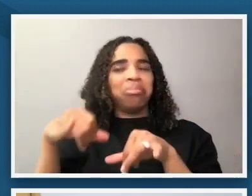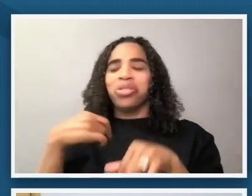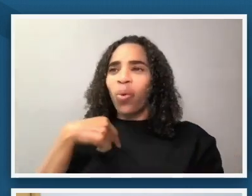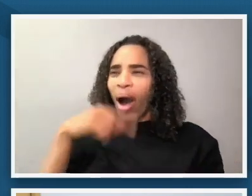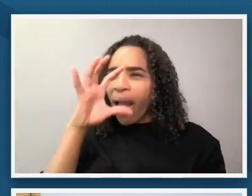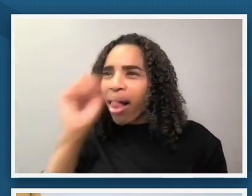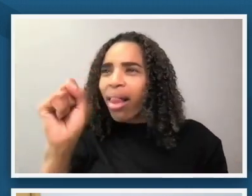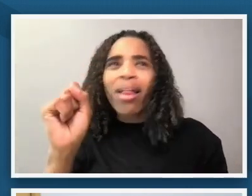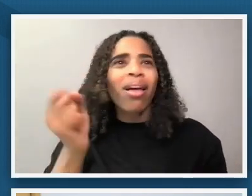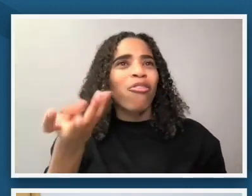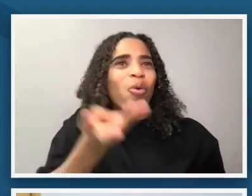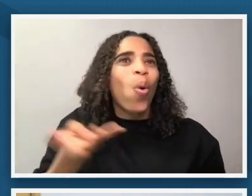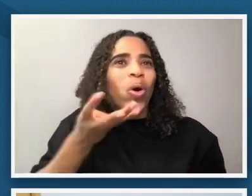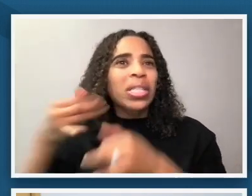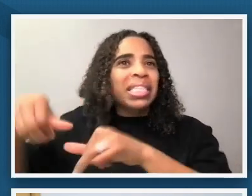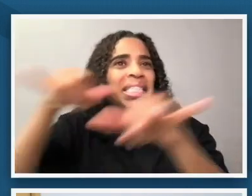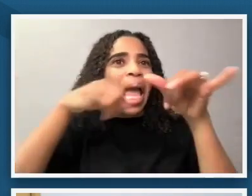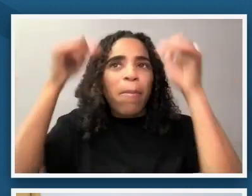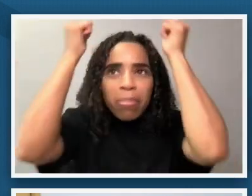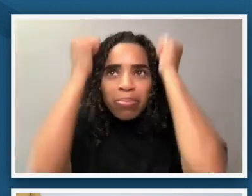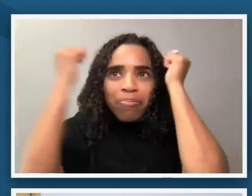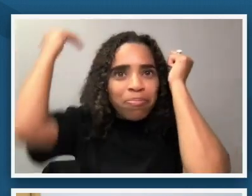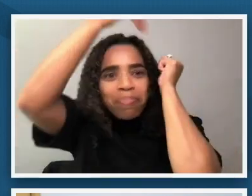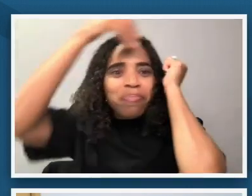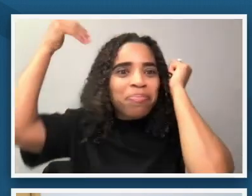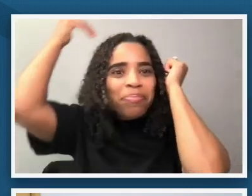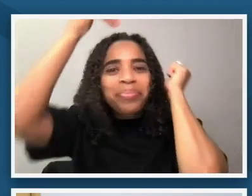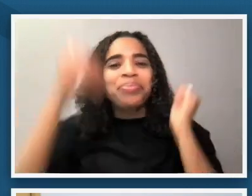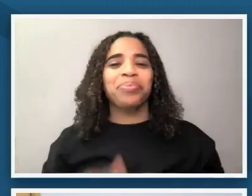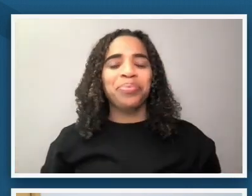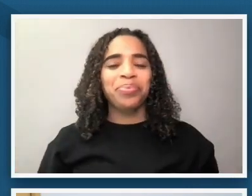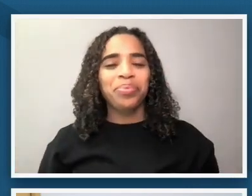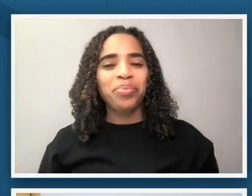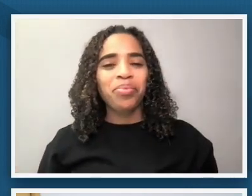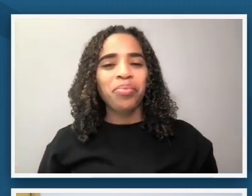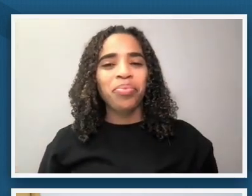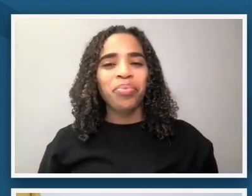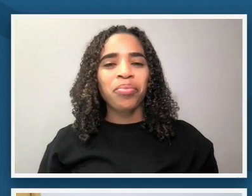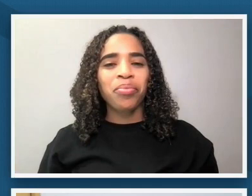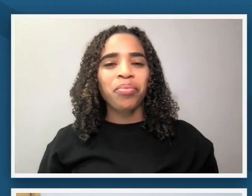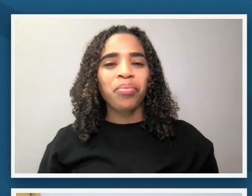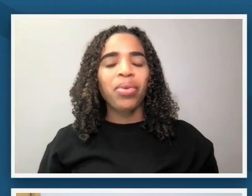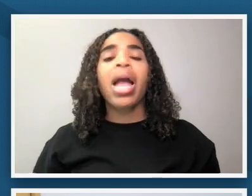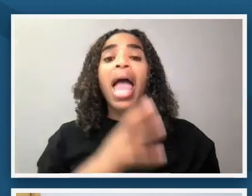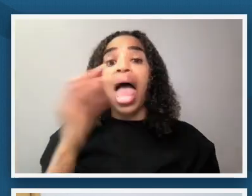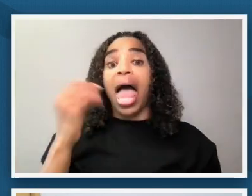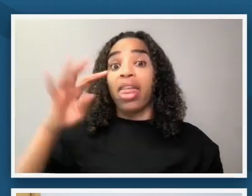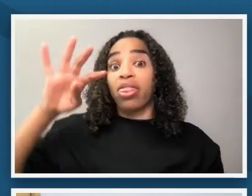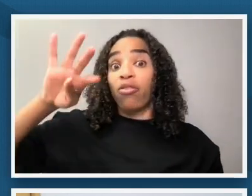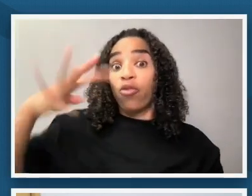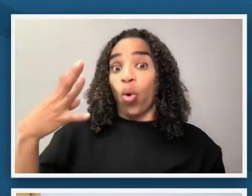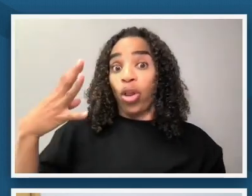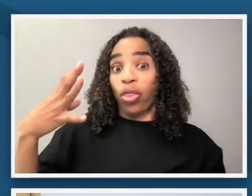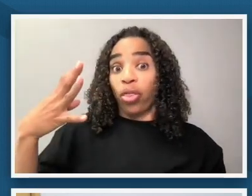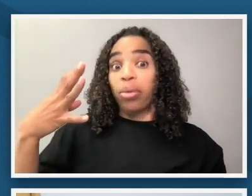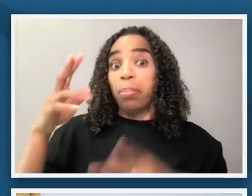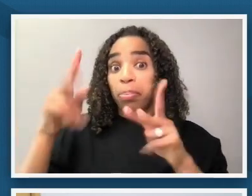from that perspective um and i think the fourth figure the